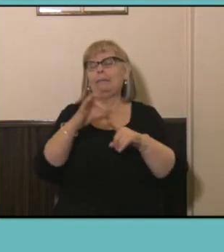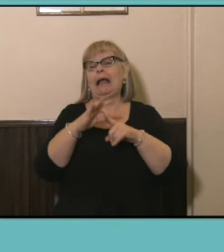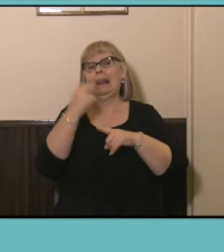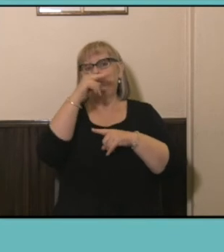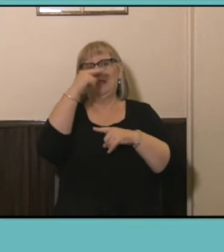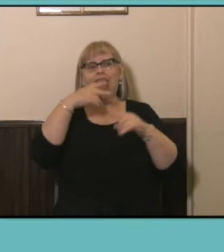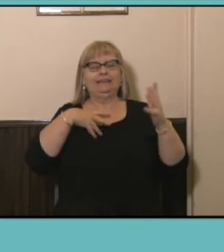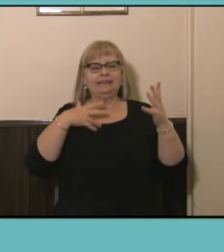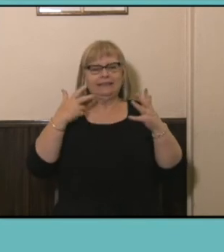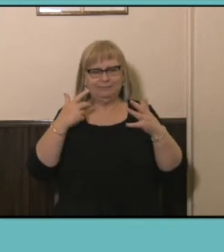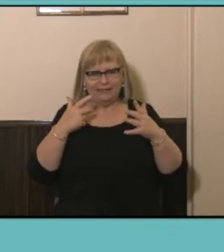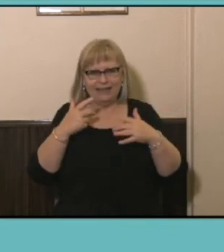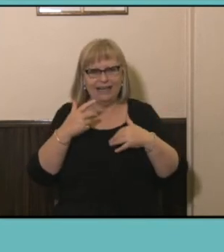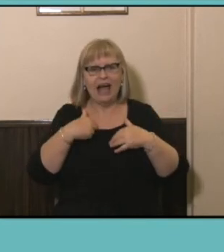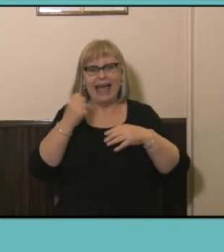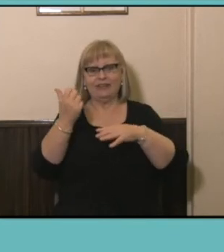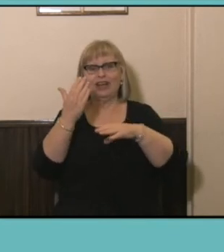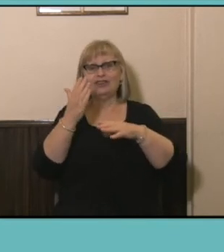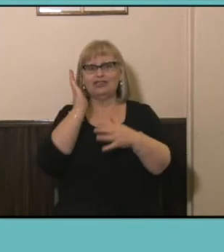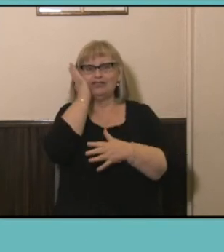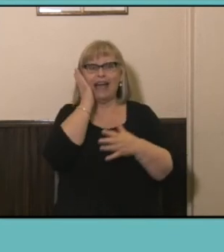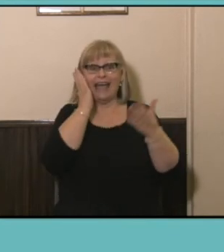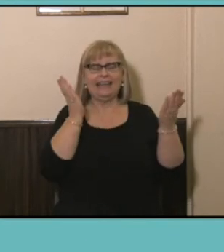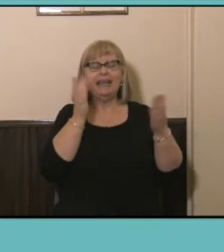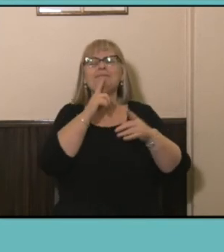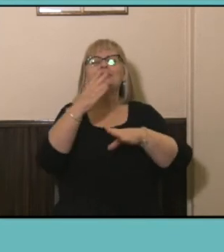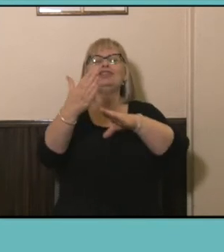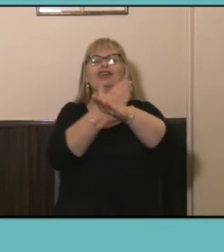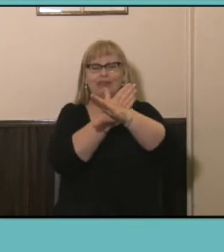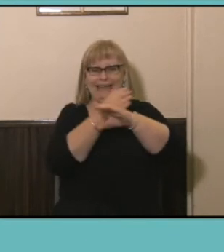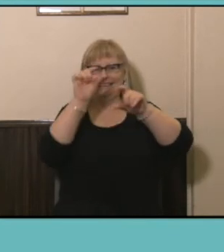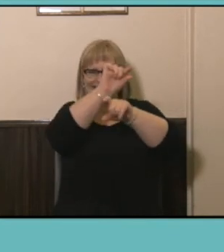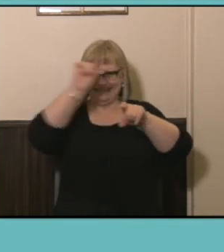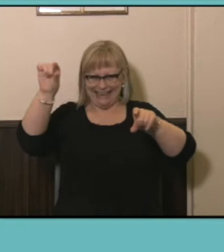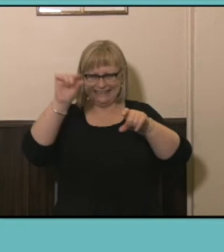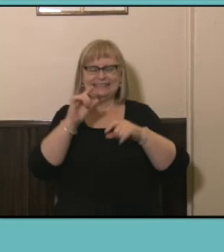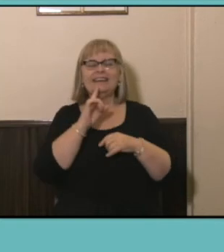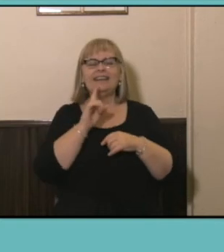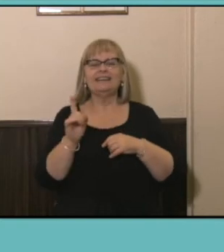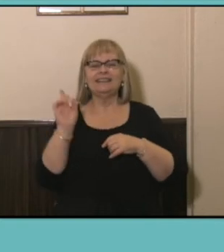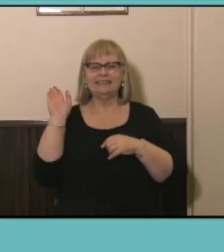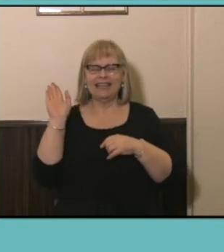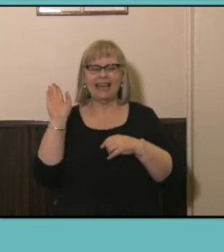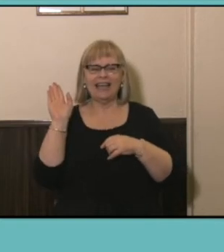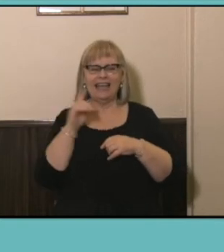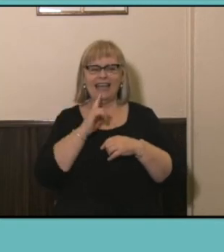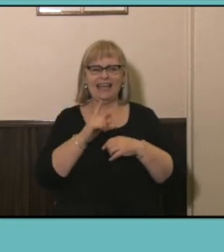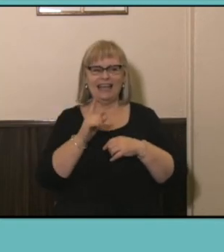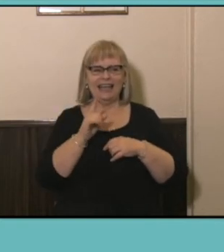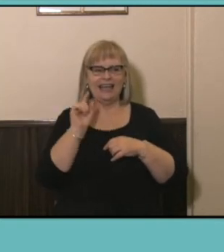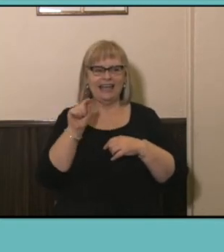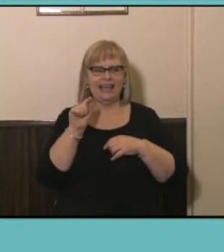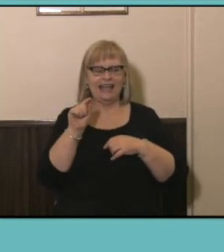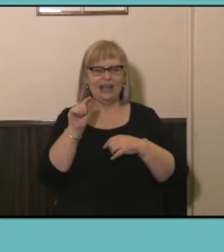grayscale slide on on my printout but the green text at the top is the field